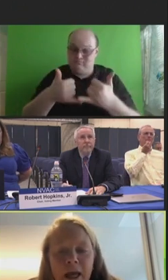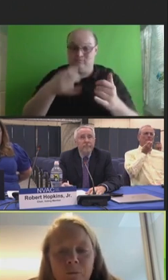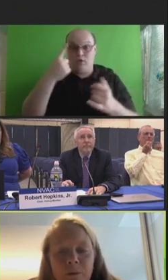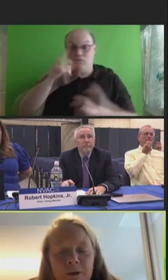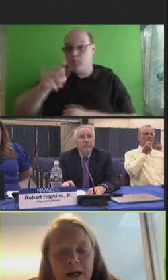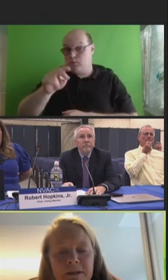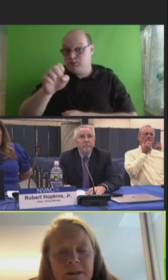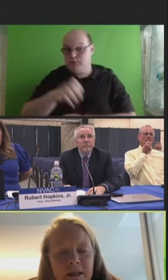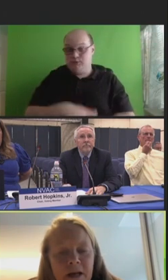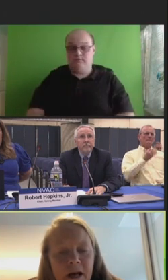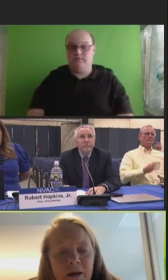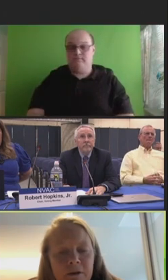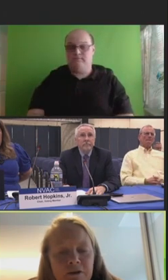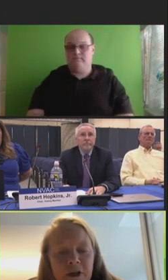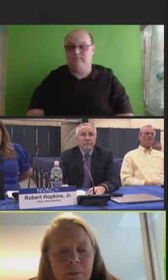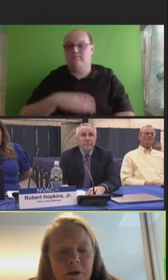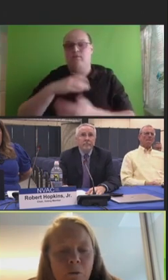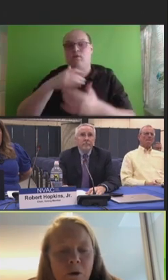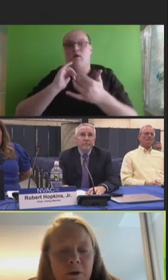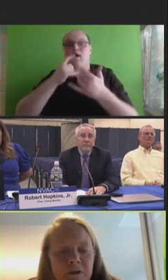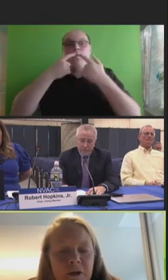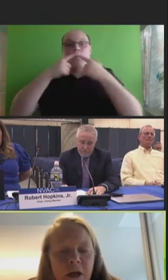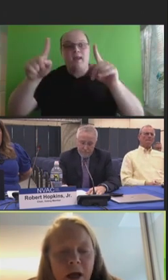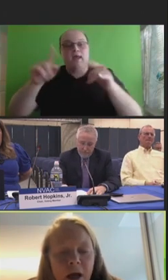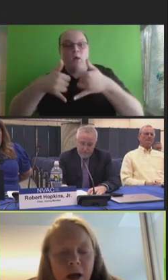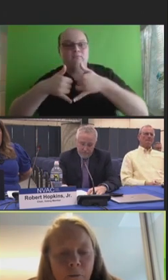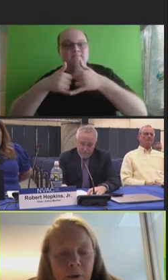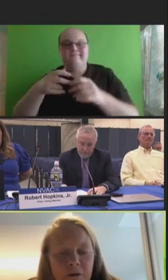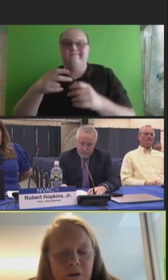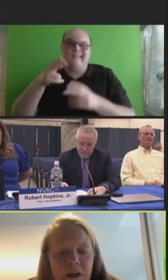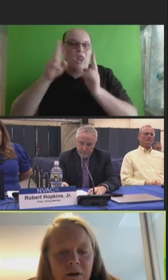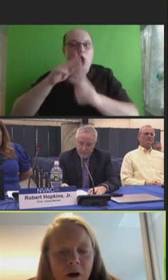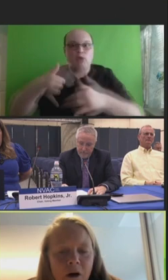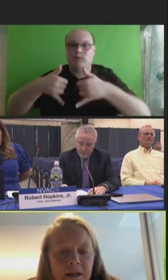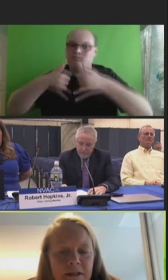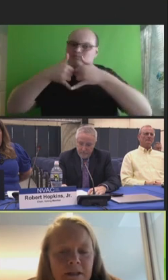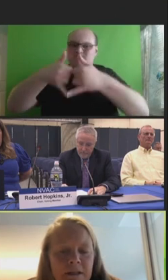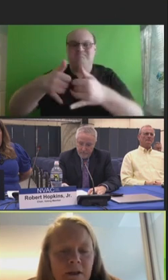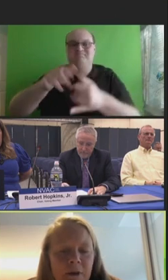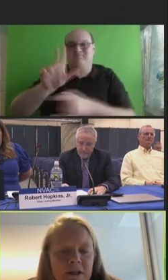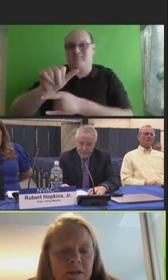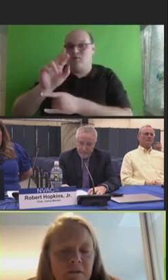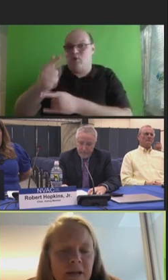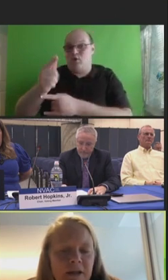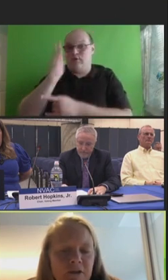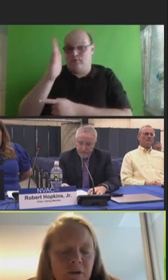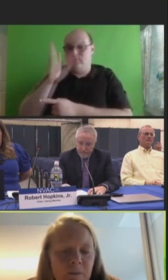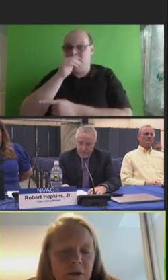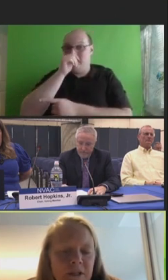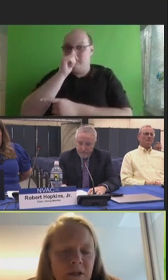And we will announce and honor the Champion Awards winners in August in celebration of